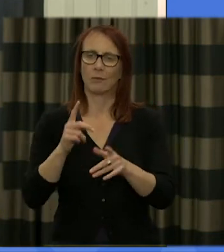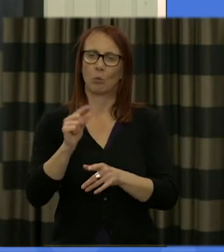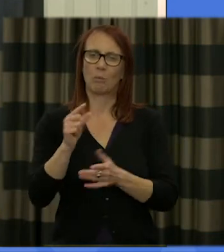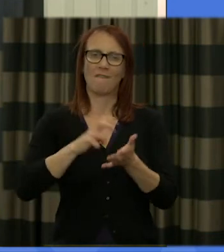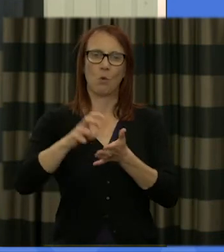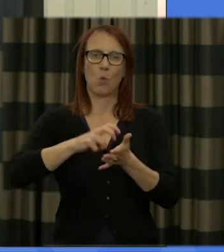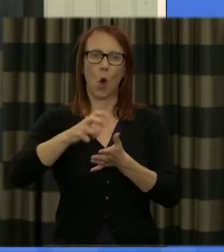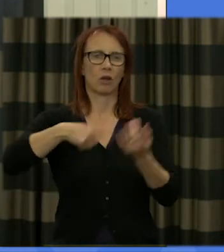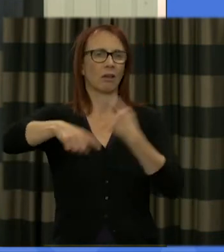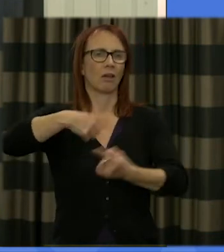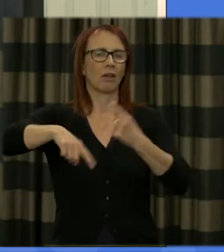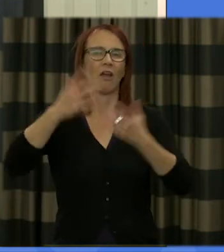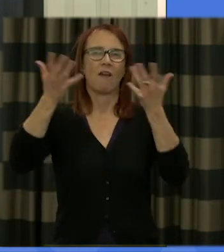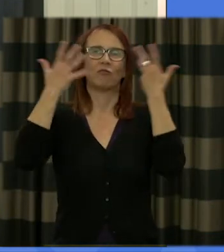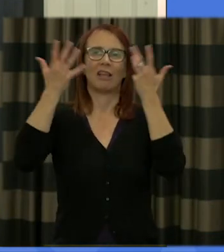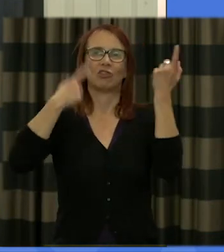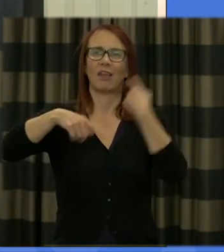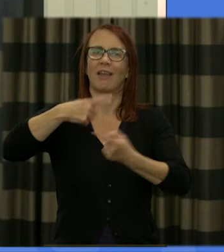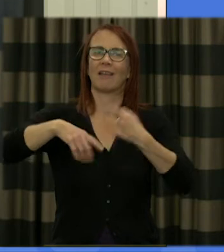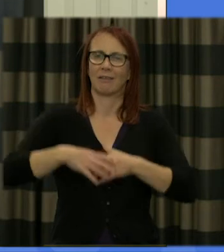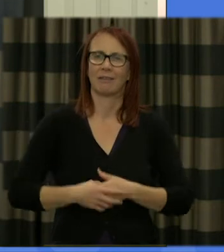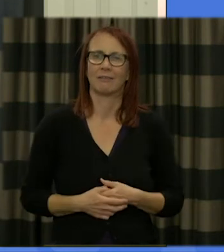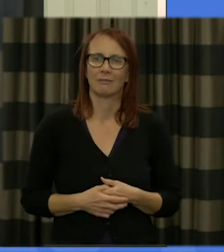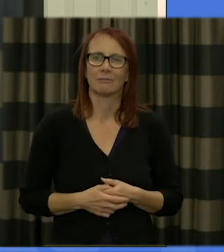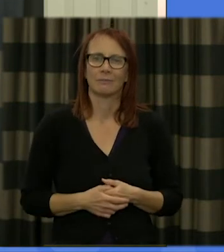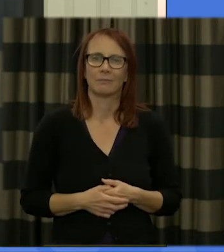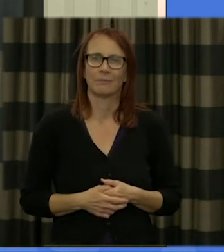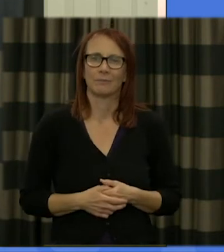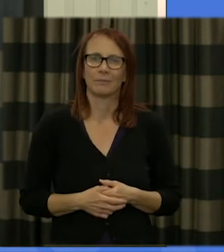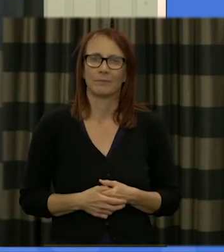kind of get some fresh air in between the sessions if there are difficulties